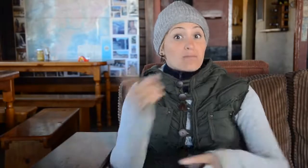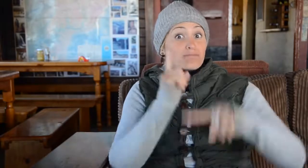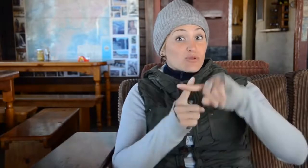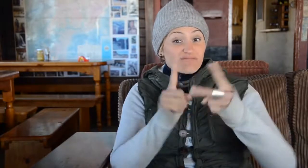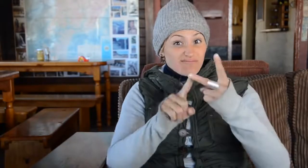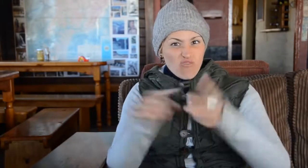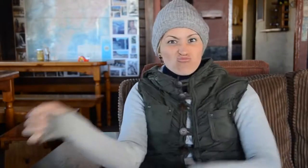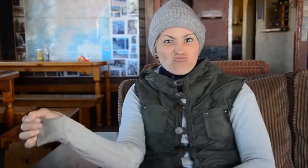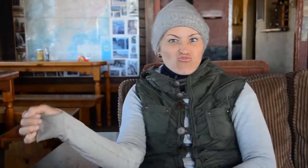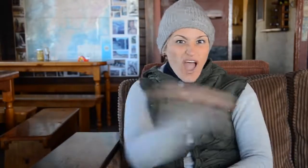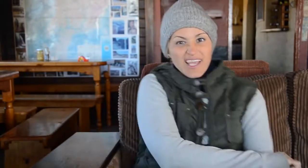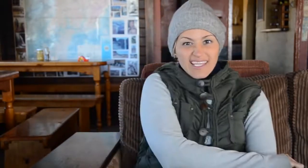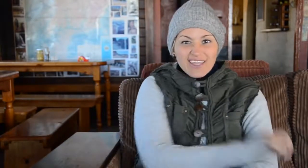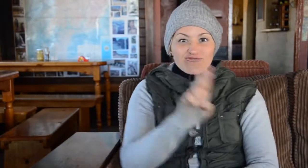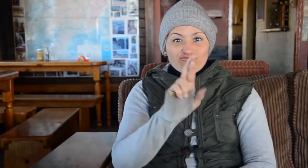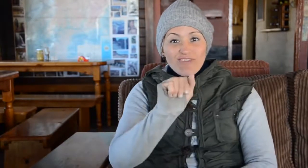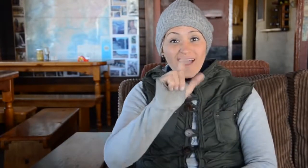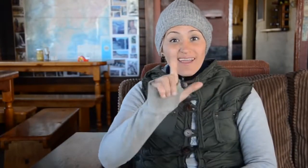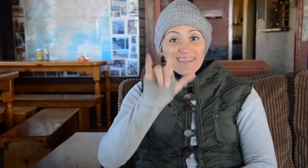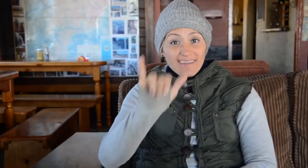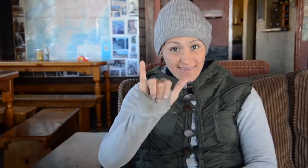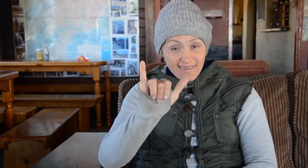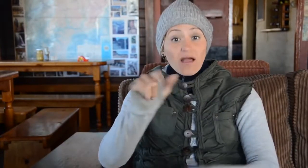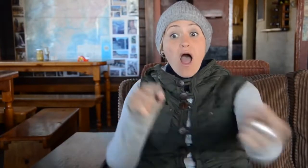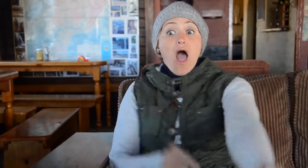various models and there were even car rallies.